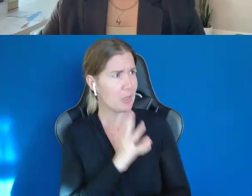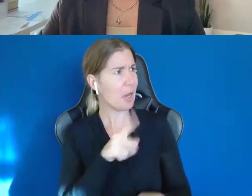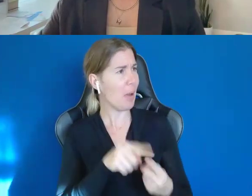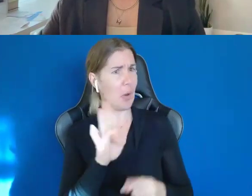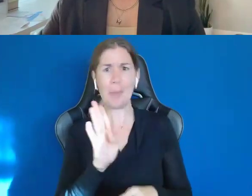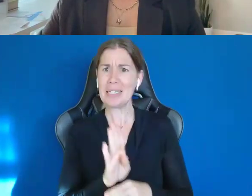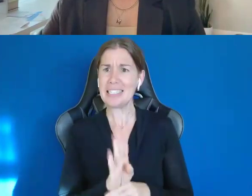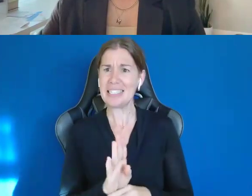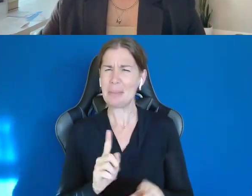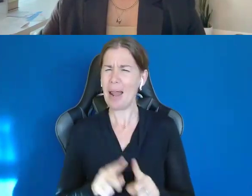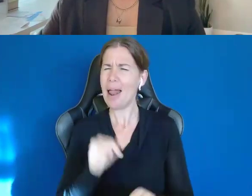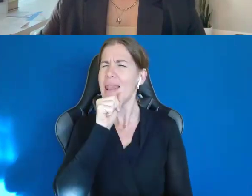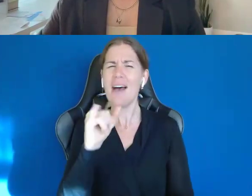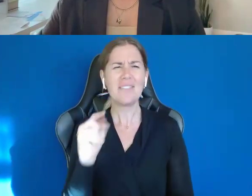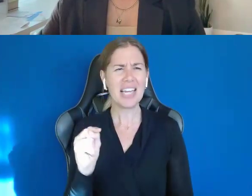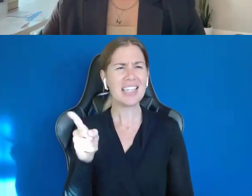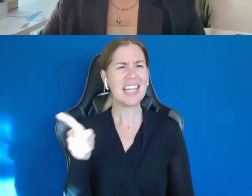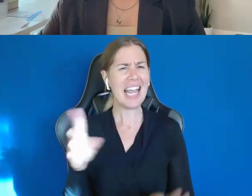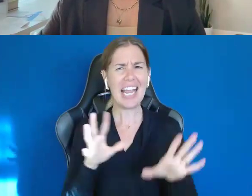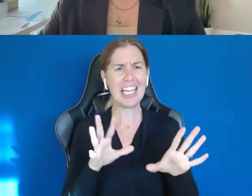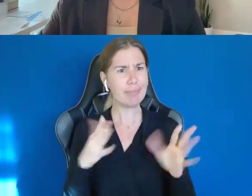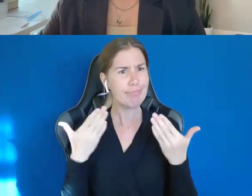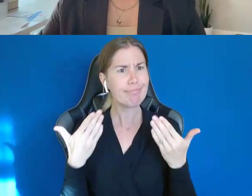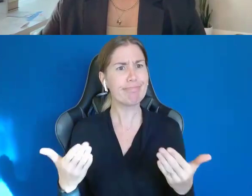But I love it that he took that initiative to do that.